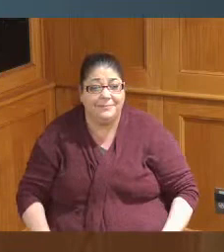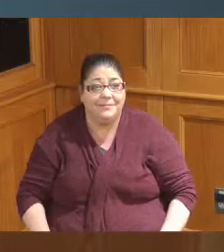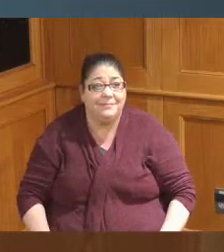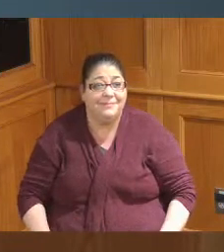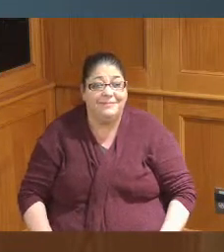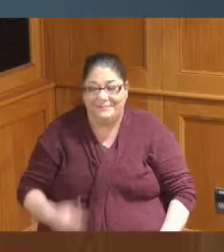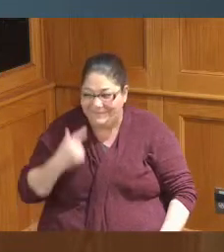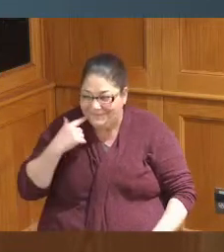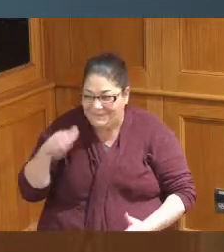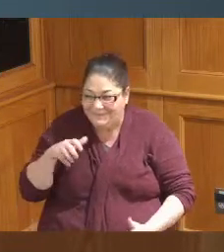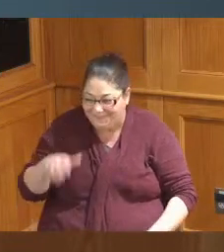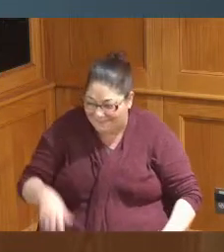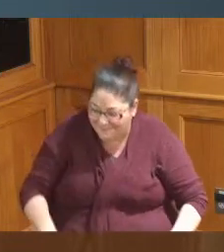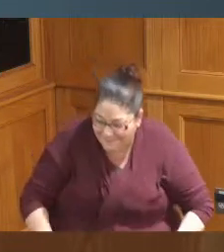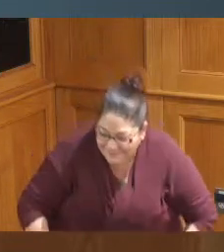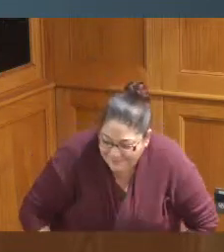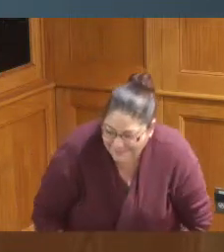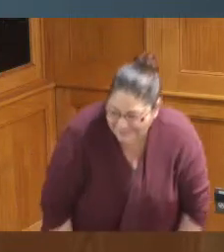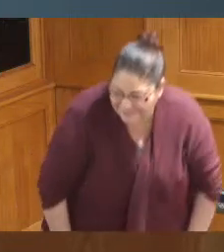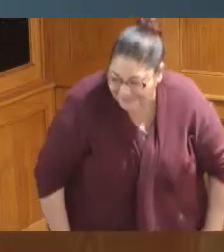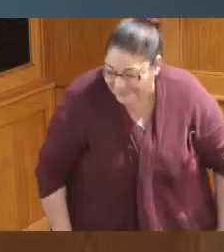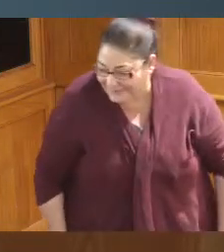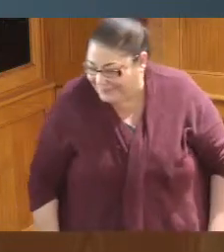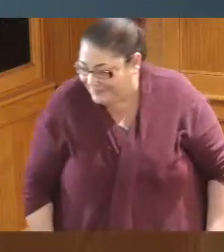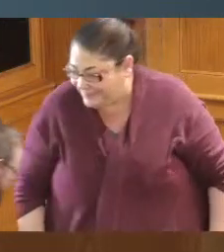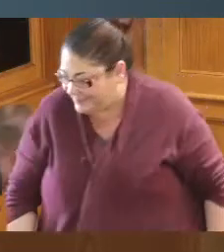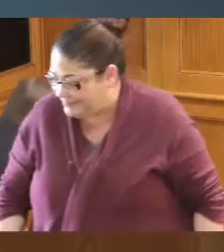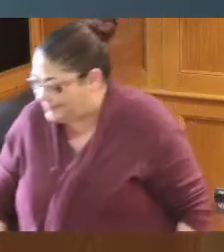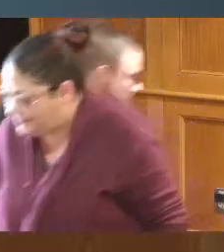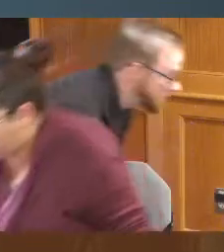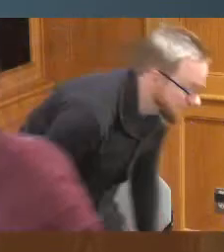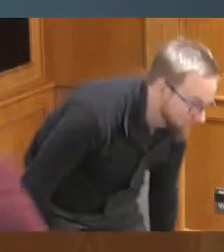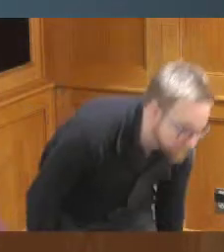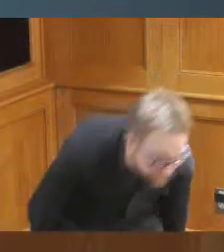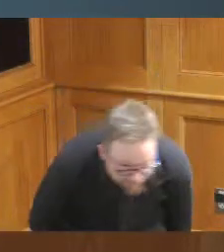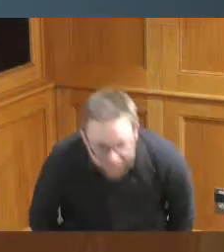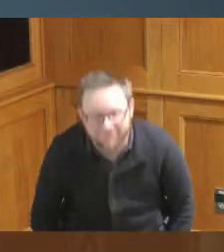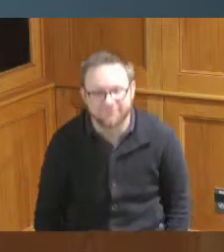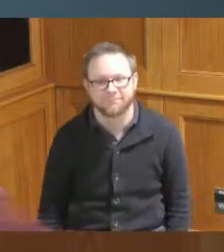for your parking for your parking fee because you want to say a word my name is Jess Hartley I'm